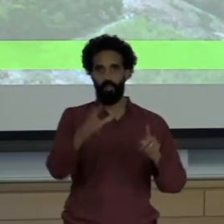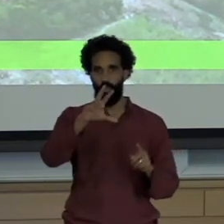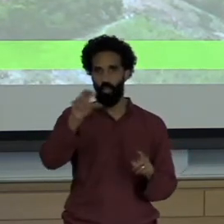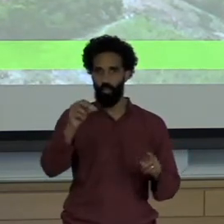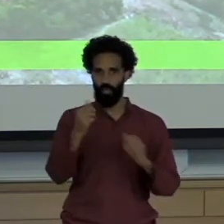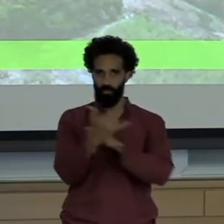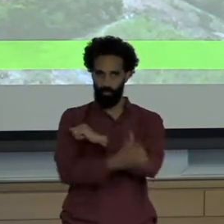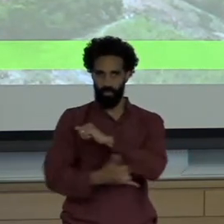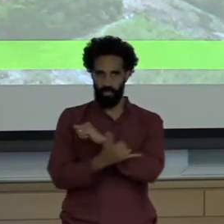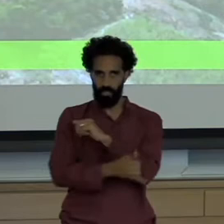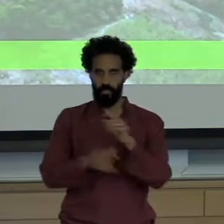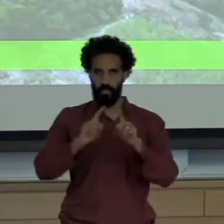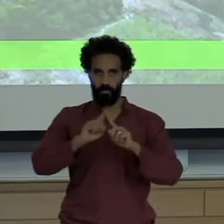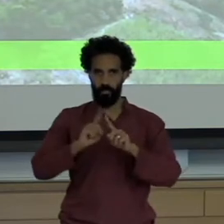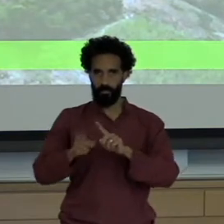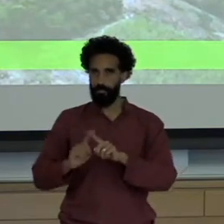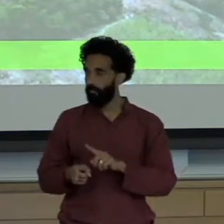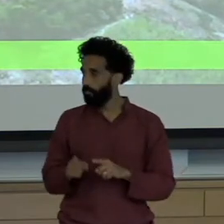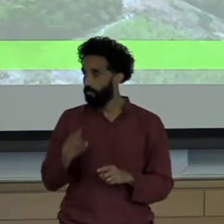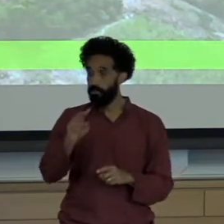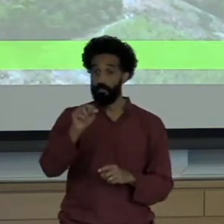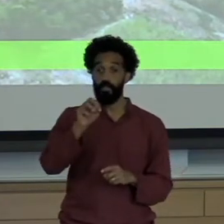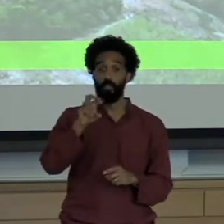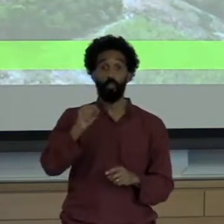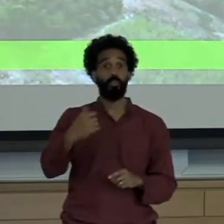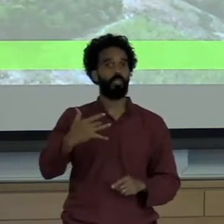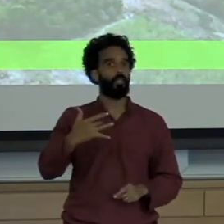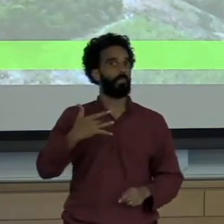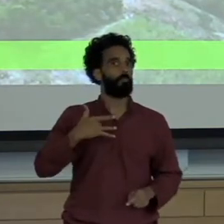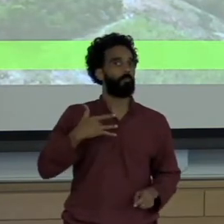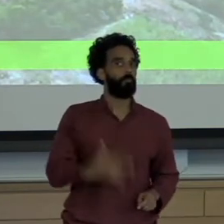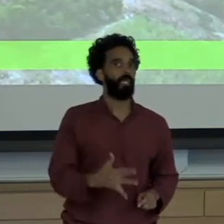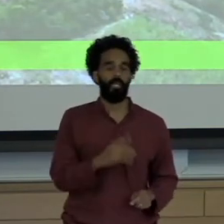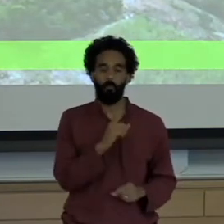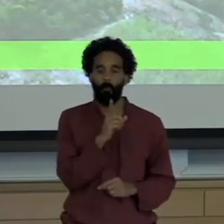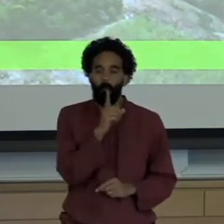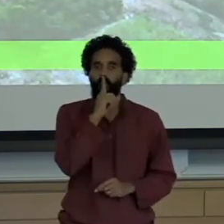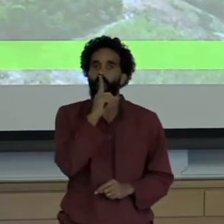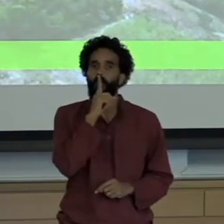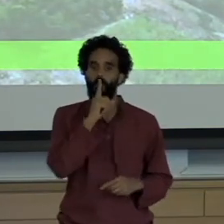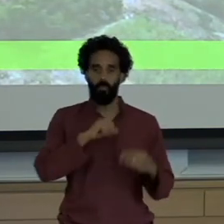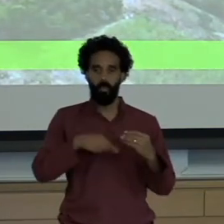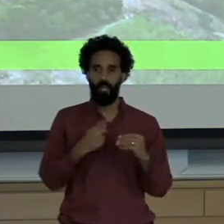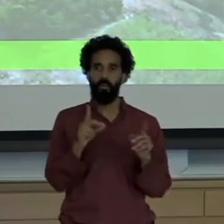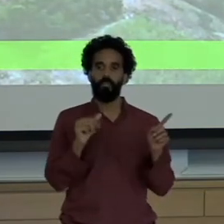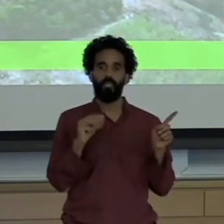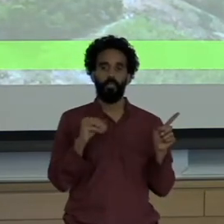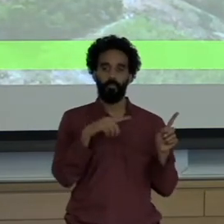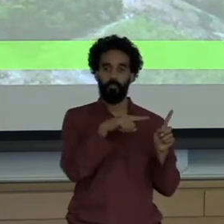News reports seldom mentioned that This dam known as the Somatic Dam, the dam that broke